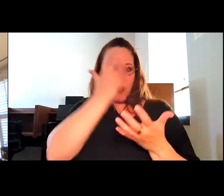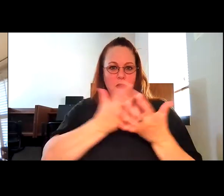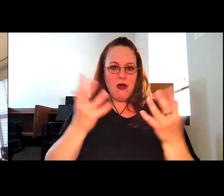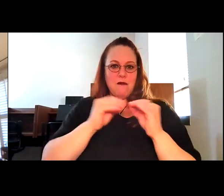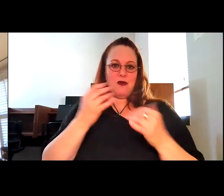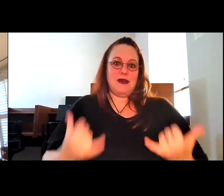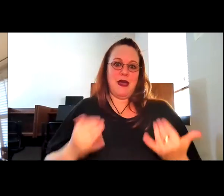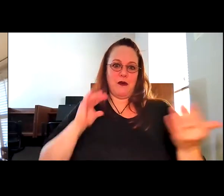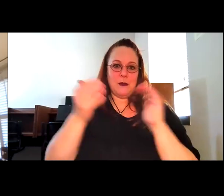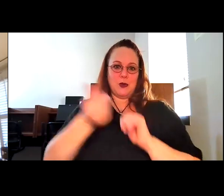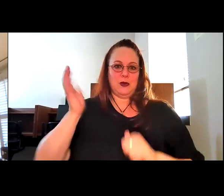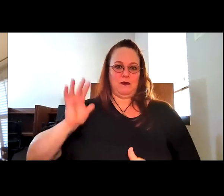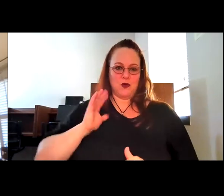Robyn Thomas: So that's mass shootings. Now,